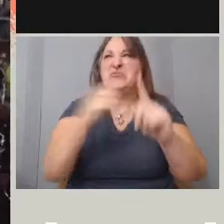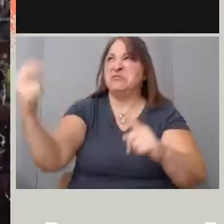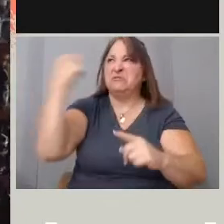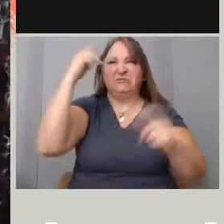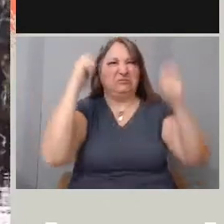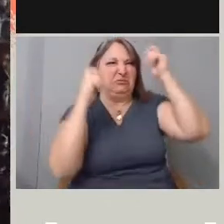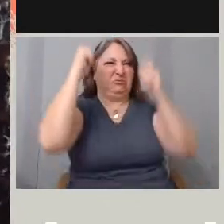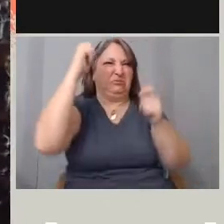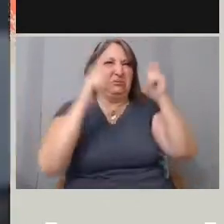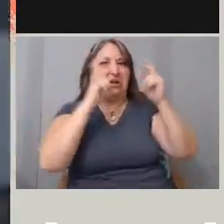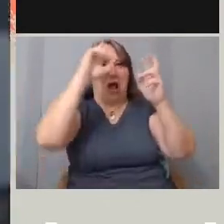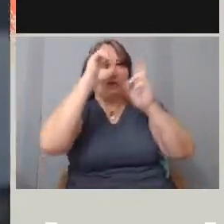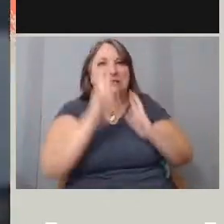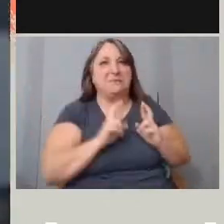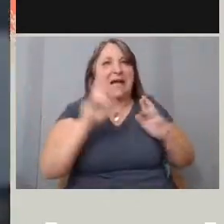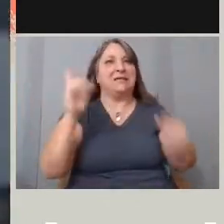Don't you wanna have something on your own?